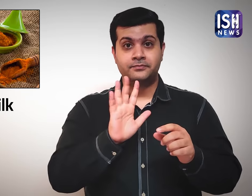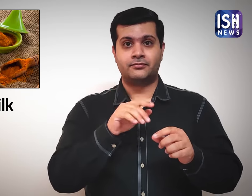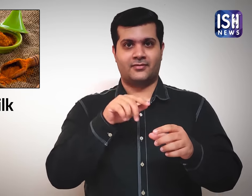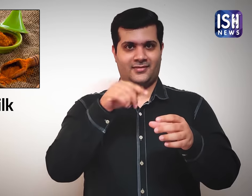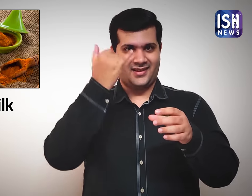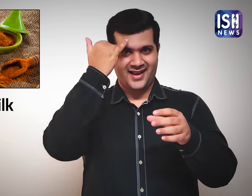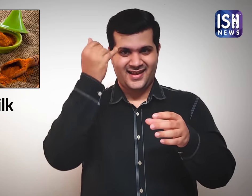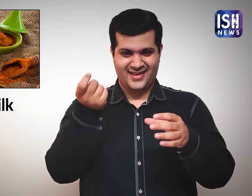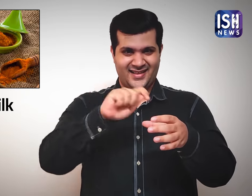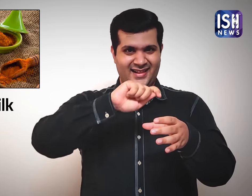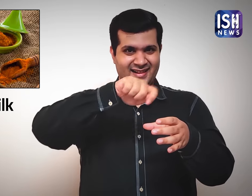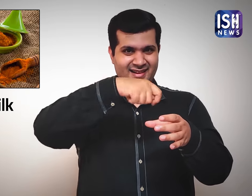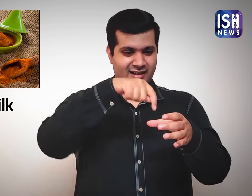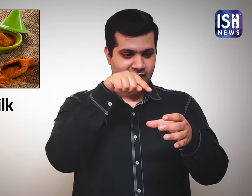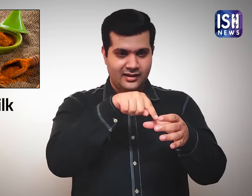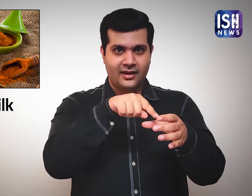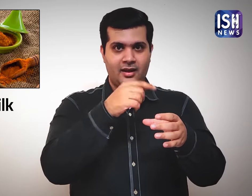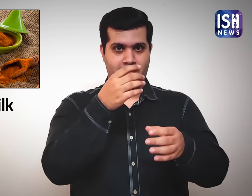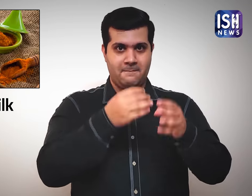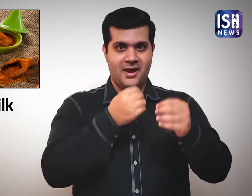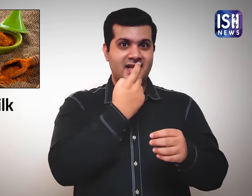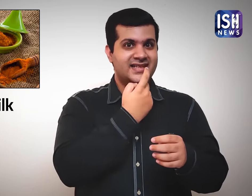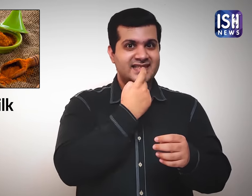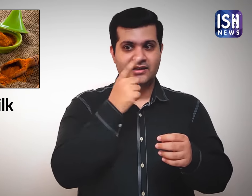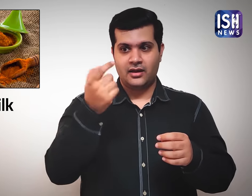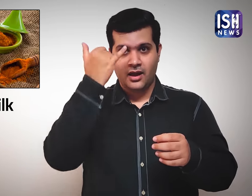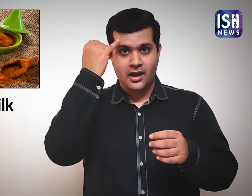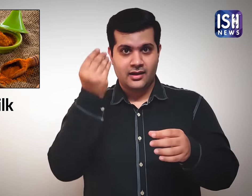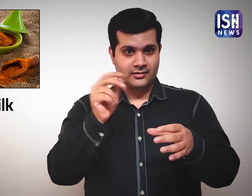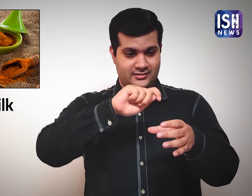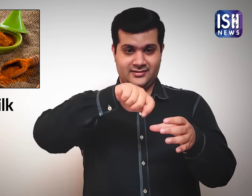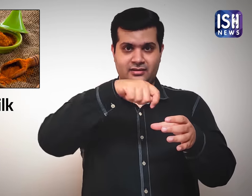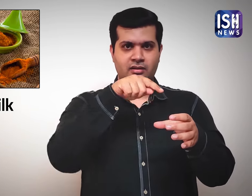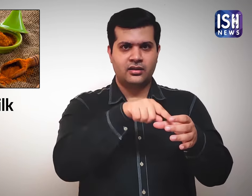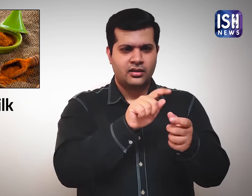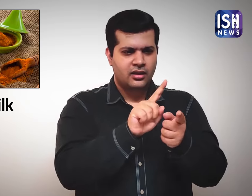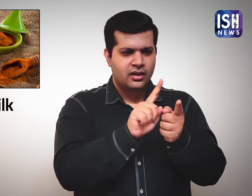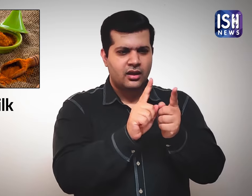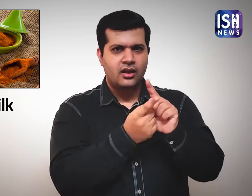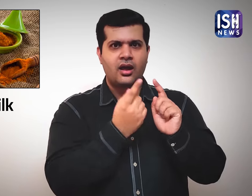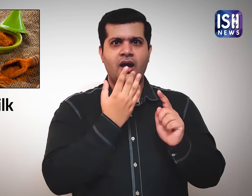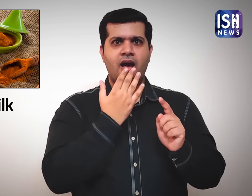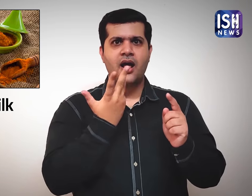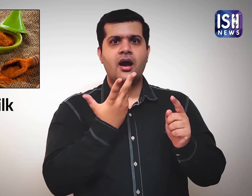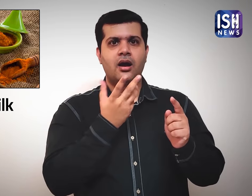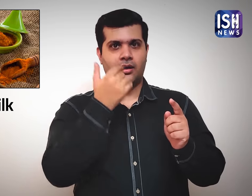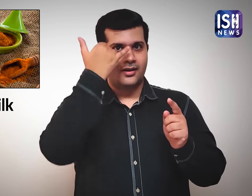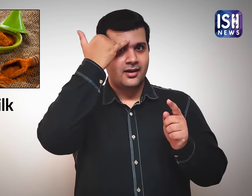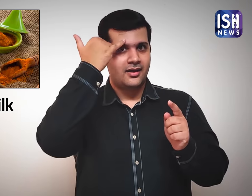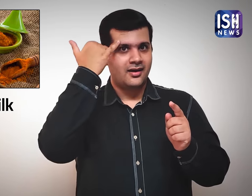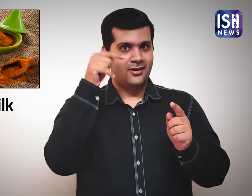When you add turmeric to the white milk, it's colour changes to yellow.